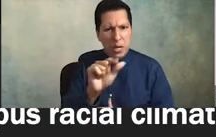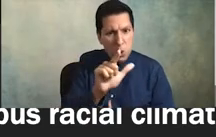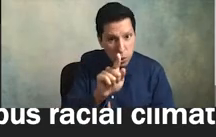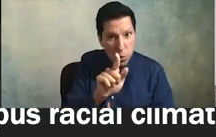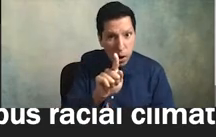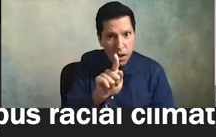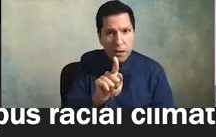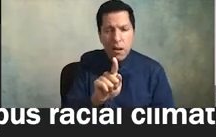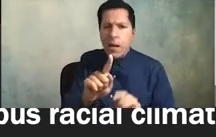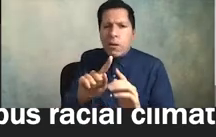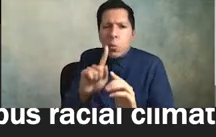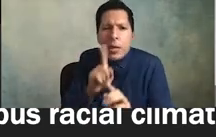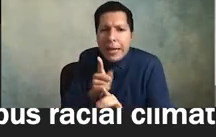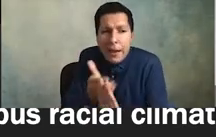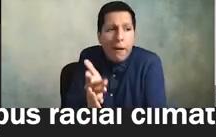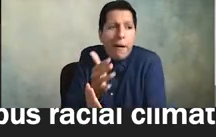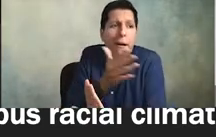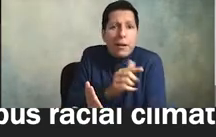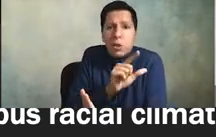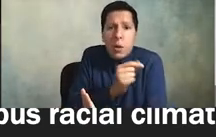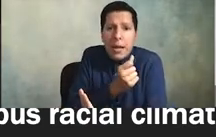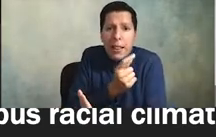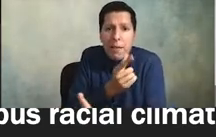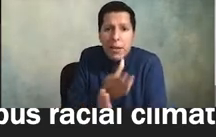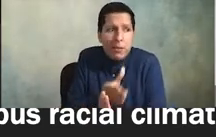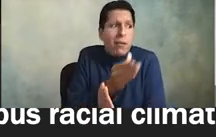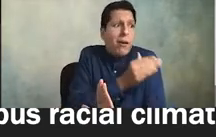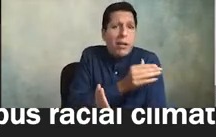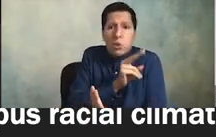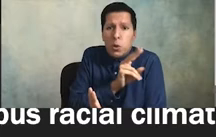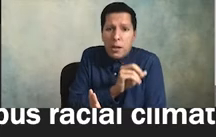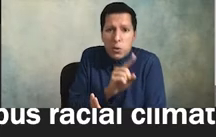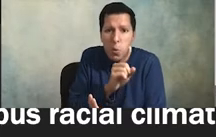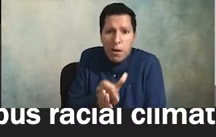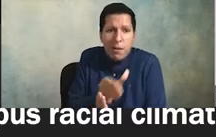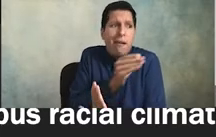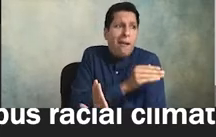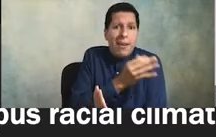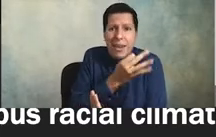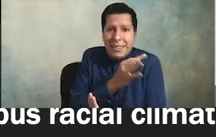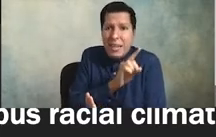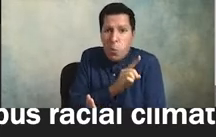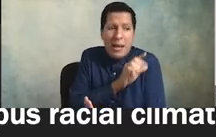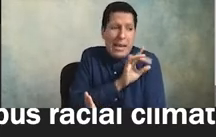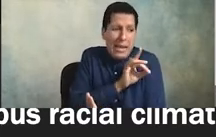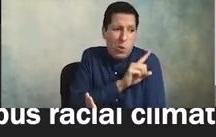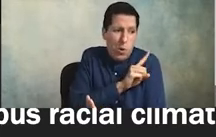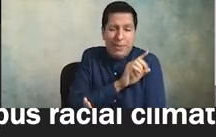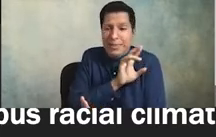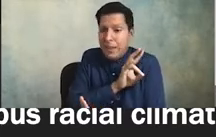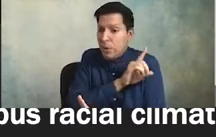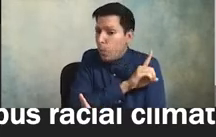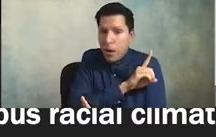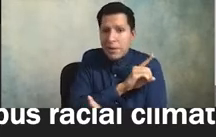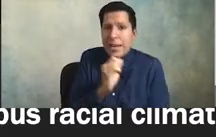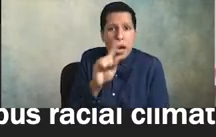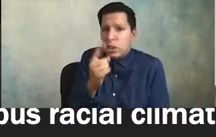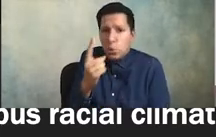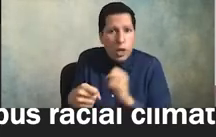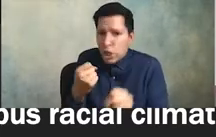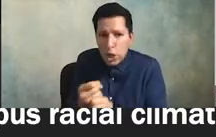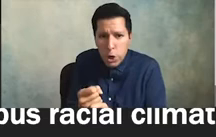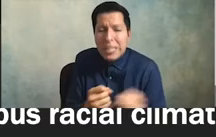date back to 2011 to 2001 to 1991 81 71 61 and so on right there's been an accumulation over